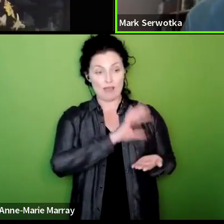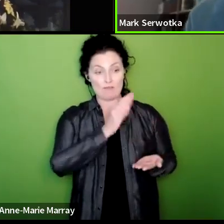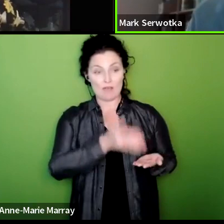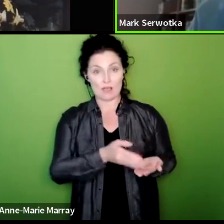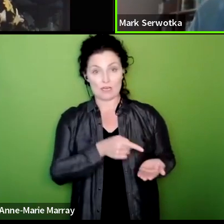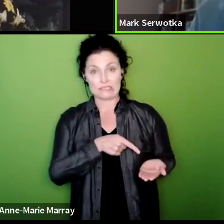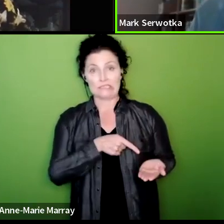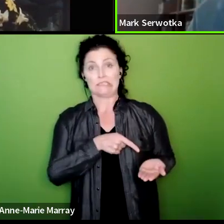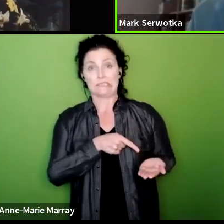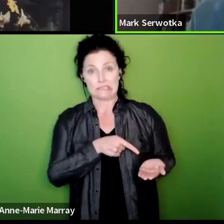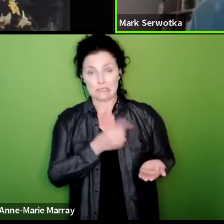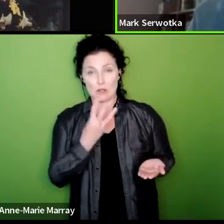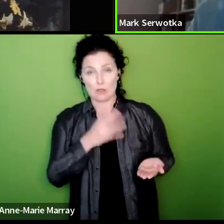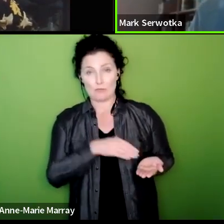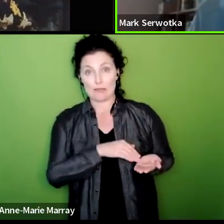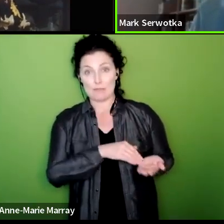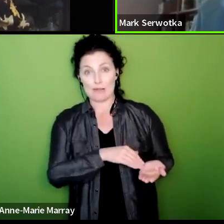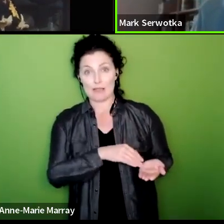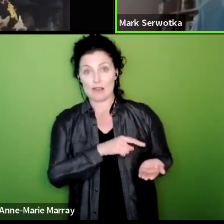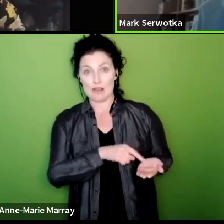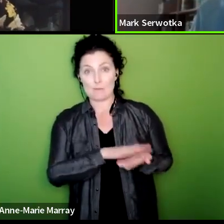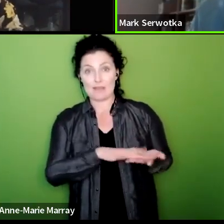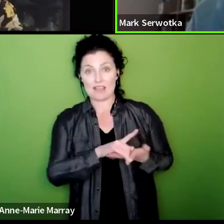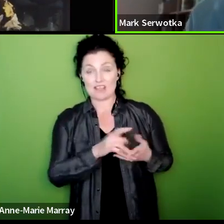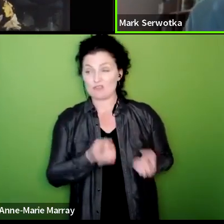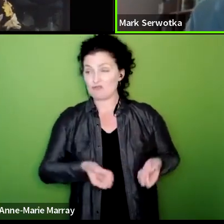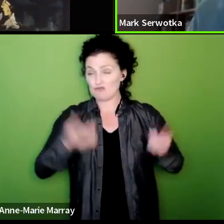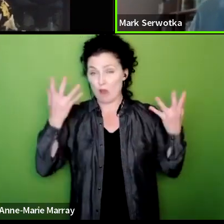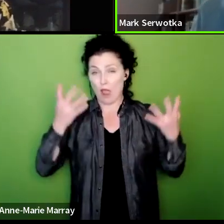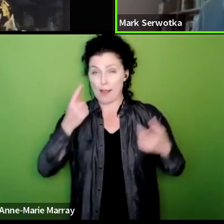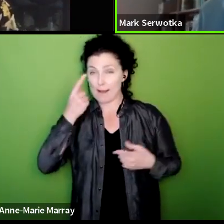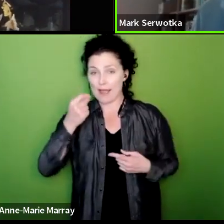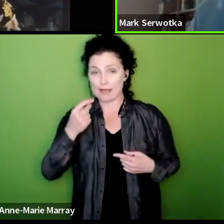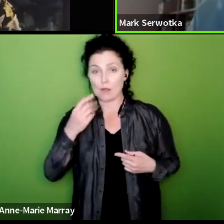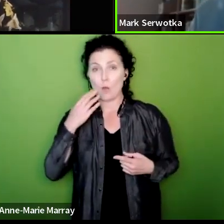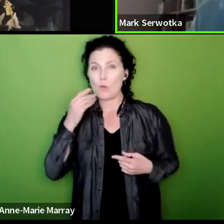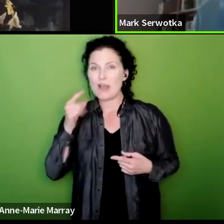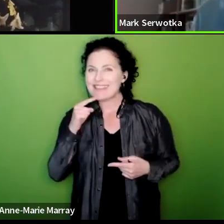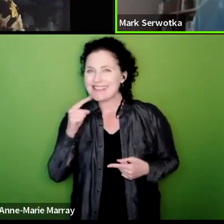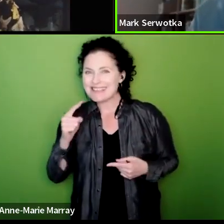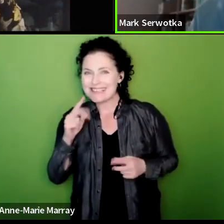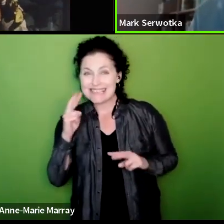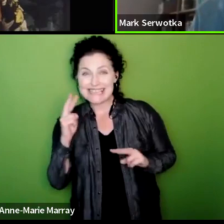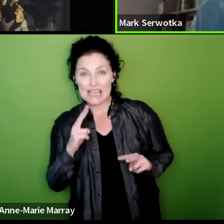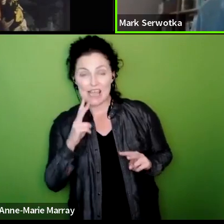in it so we can send that out the minute they see that we are going to raise millions of pounds and